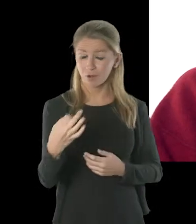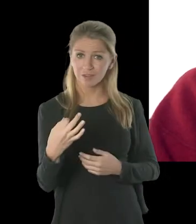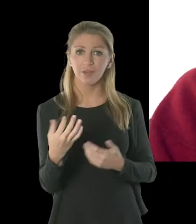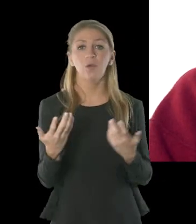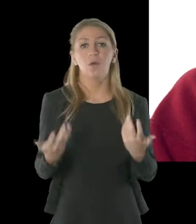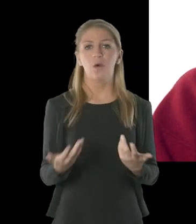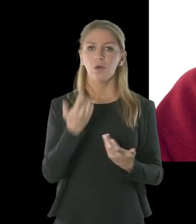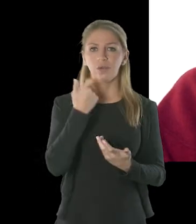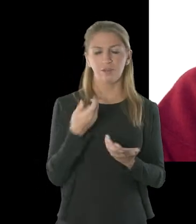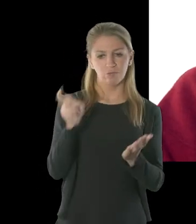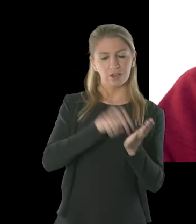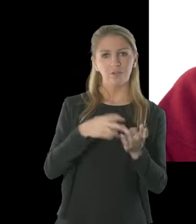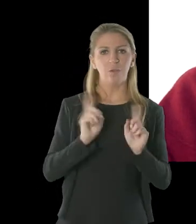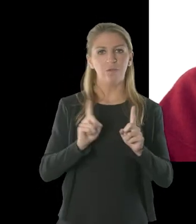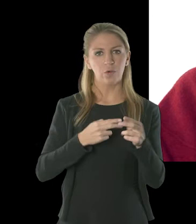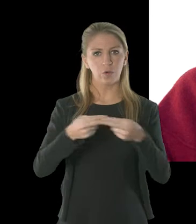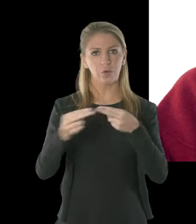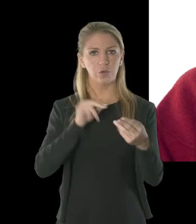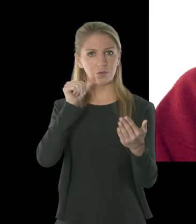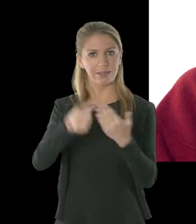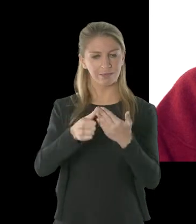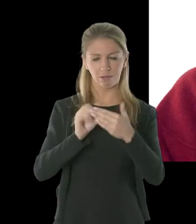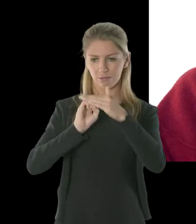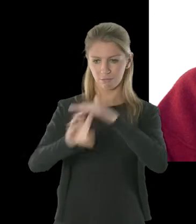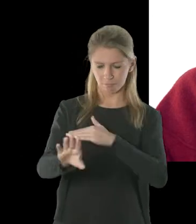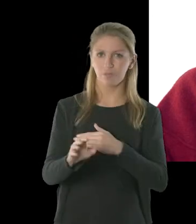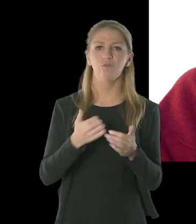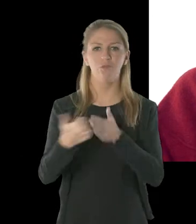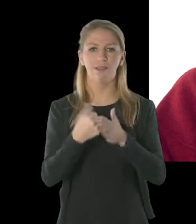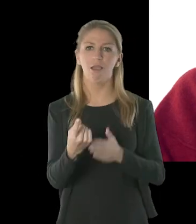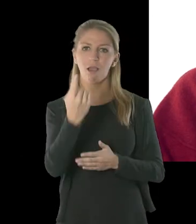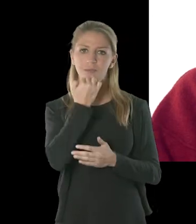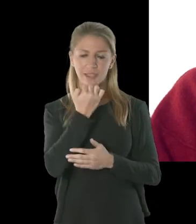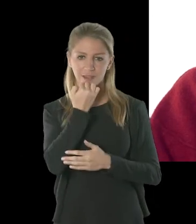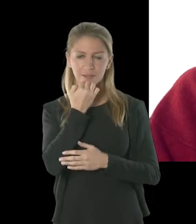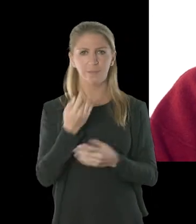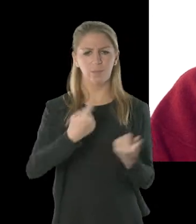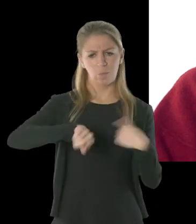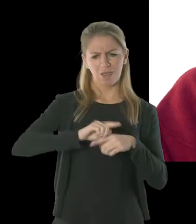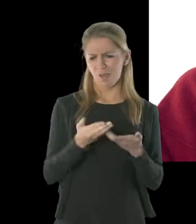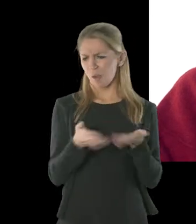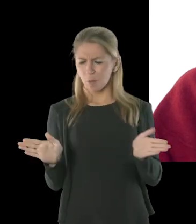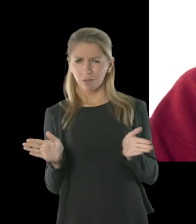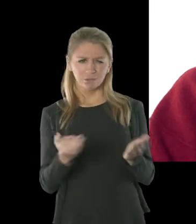newsletter. We’re an open organisation and we welcome your views and your input. Come and talk to us.